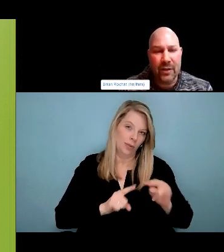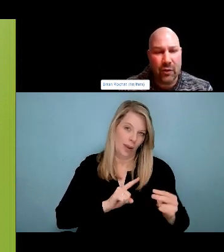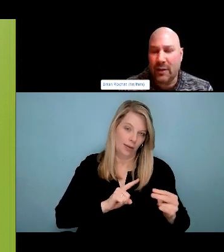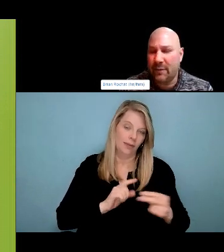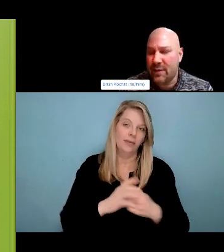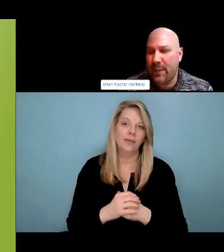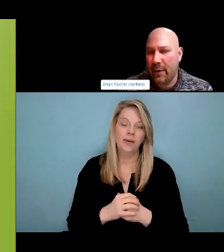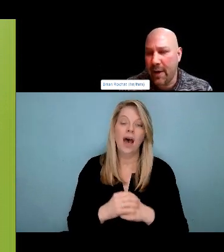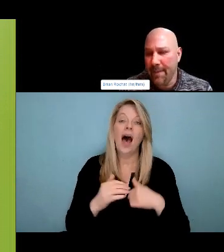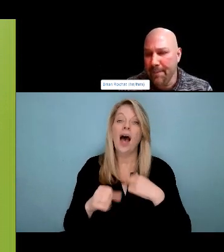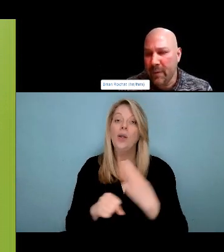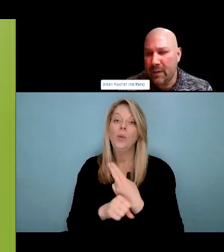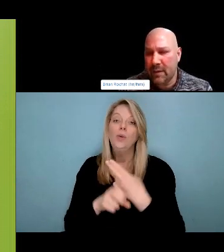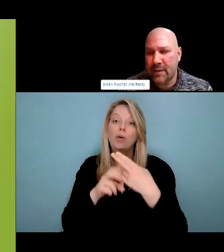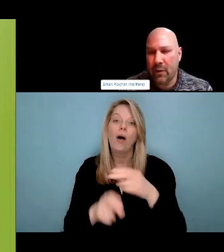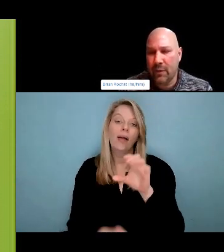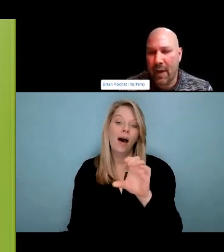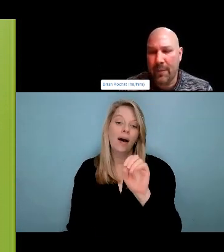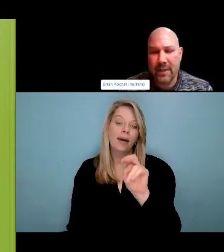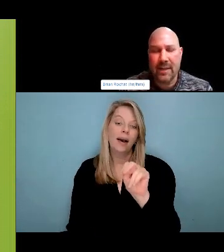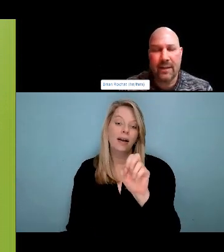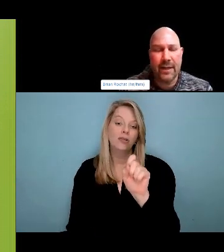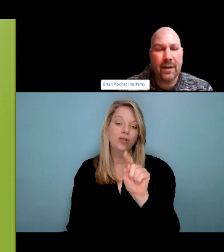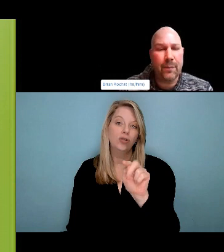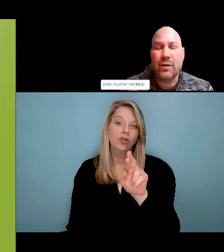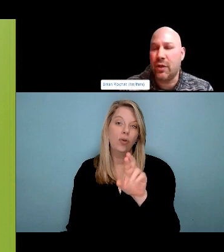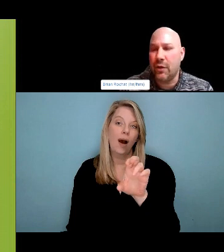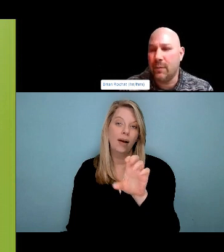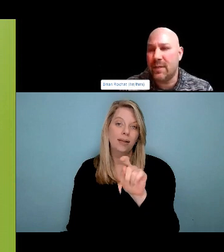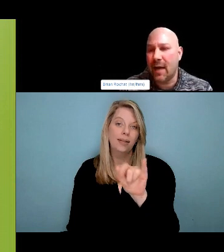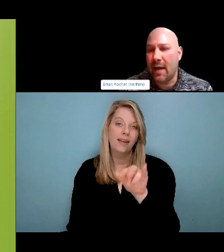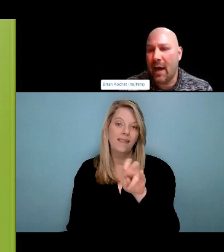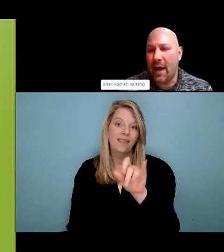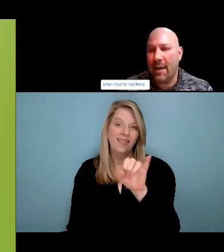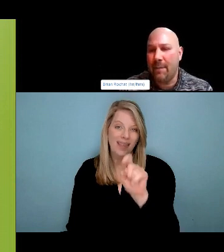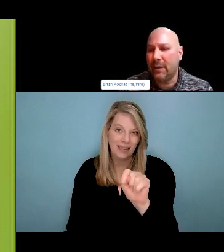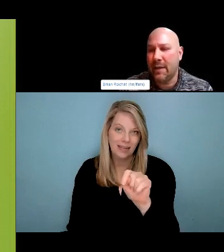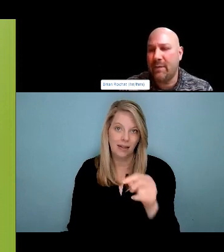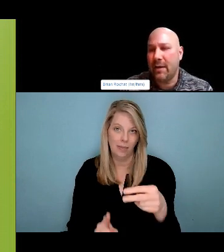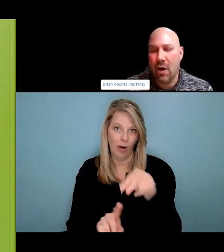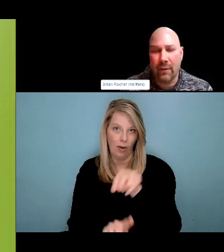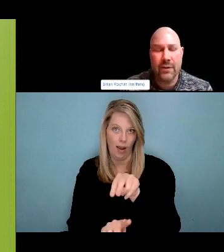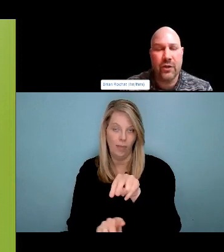Came from Churchill, a group of men, the caregiver warriors in Churchill, worked with a company